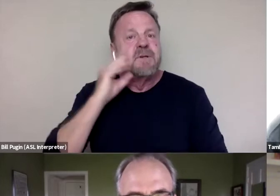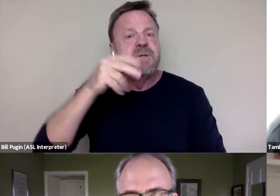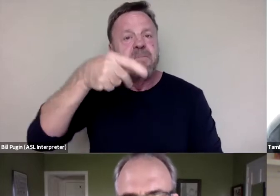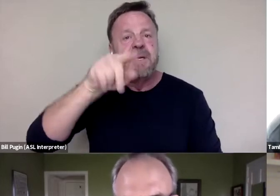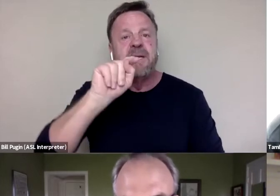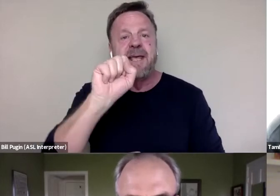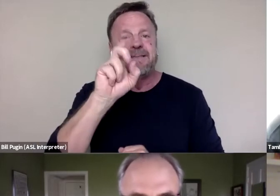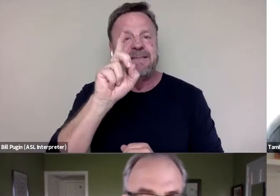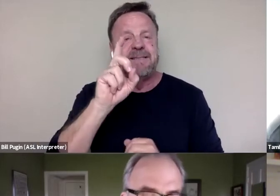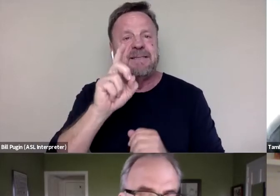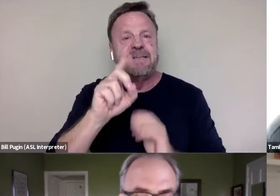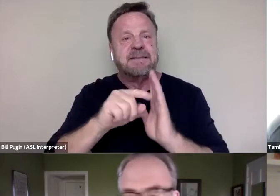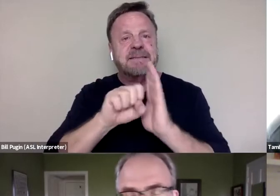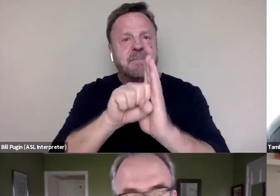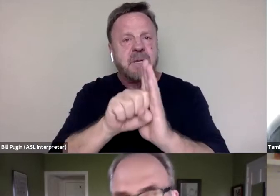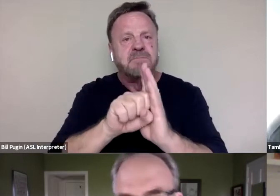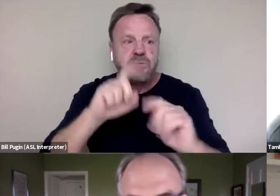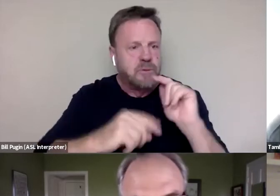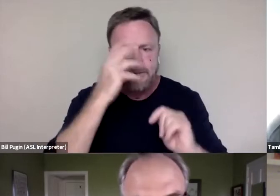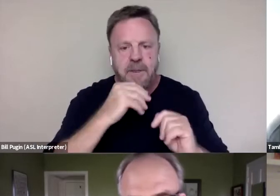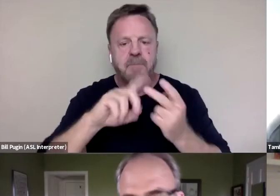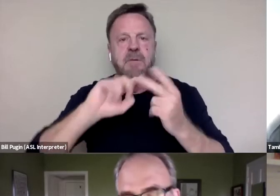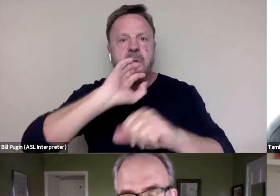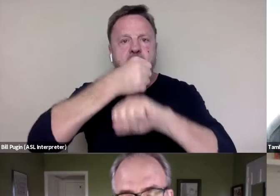Not being able to sleep, locking the door again and again,